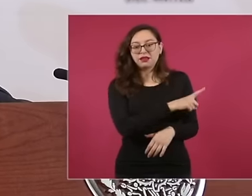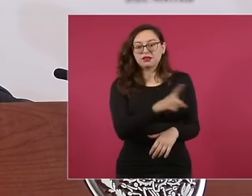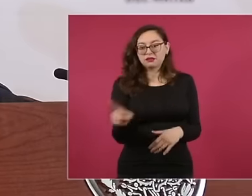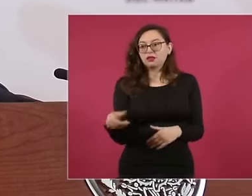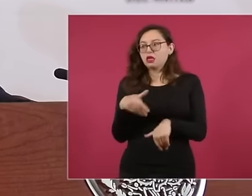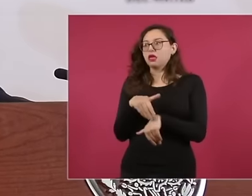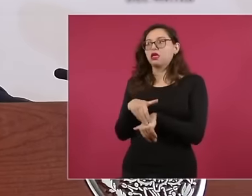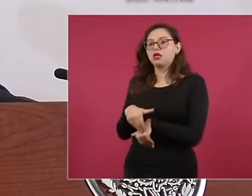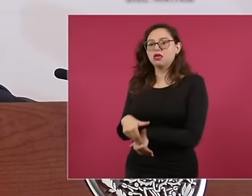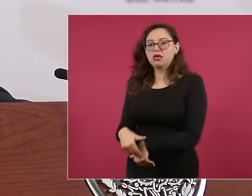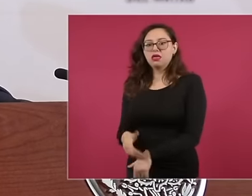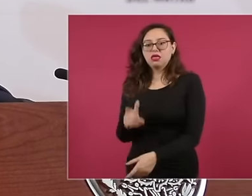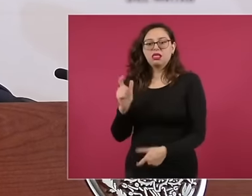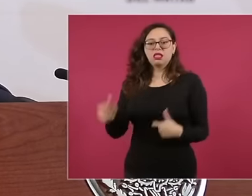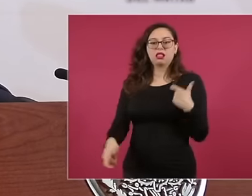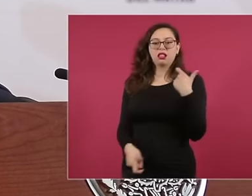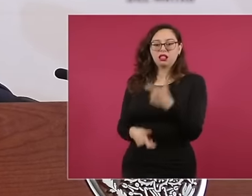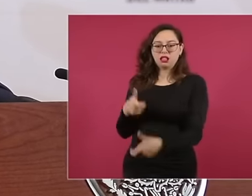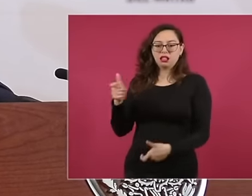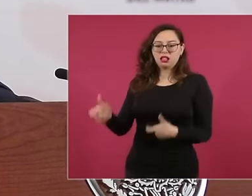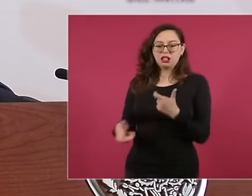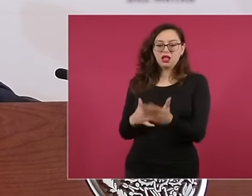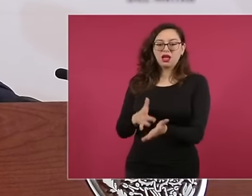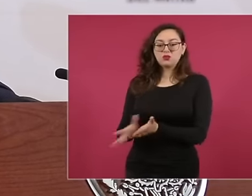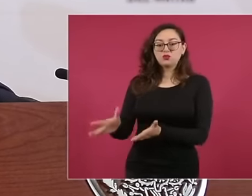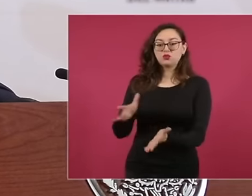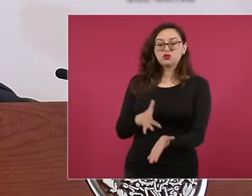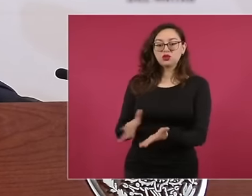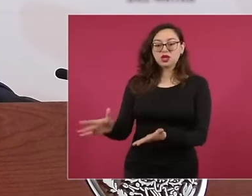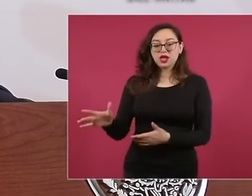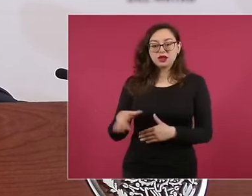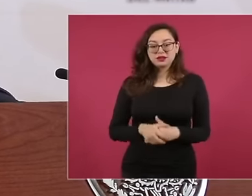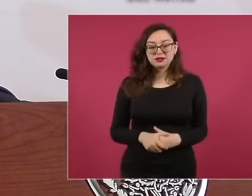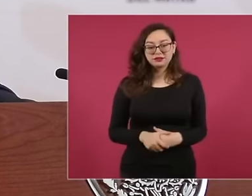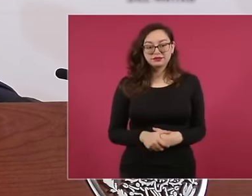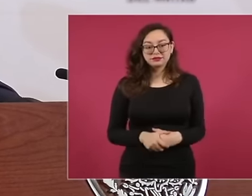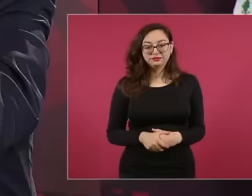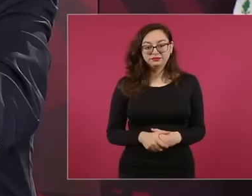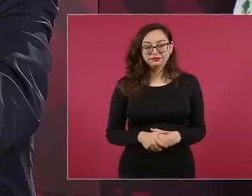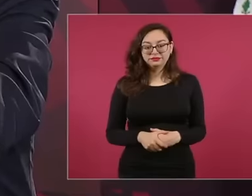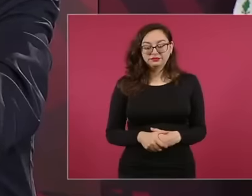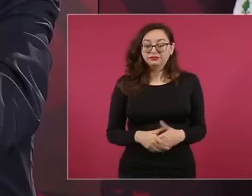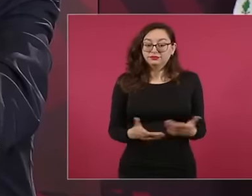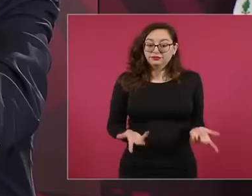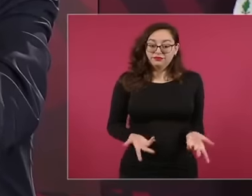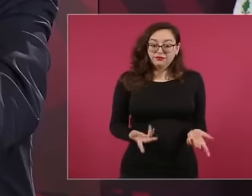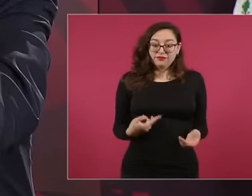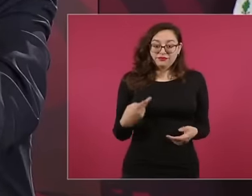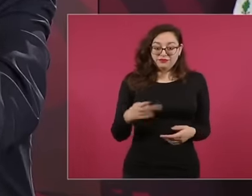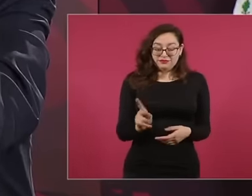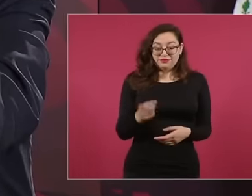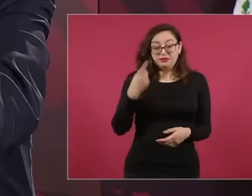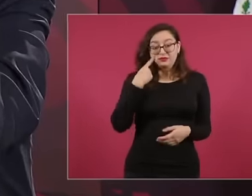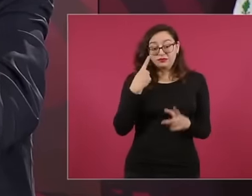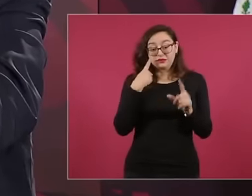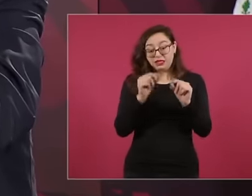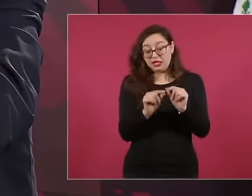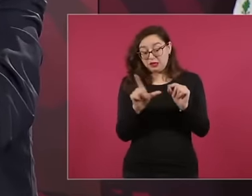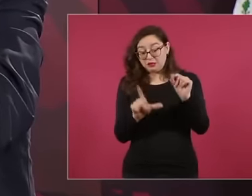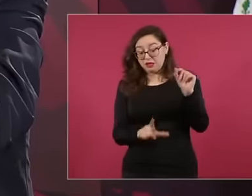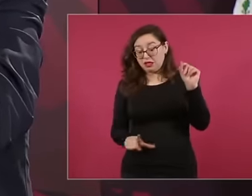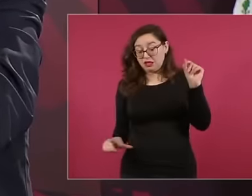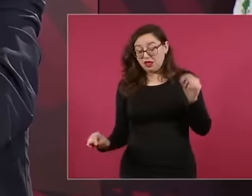when there are 300 districts 300